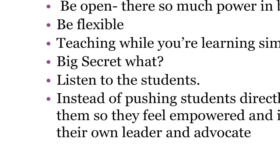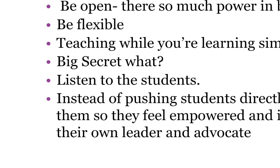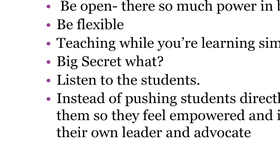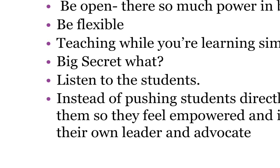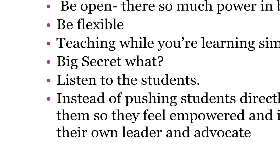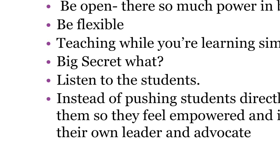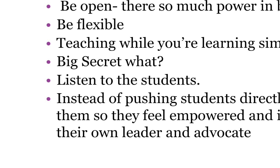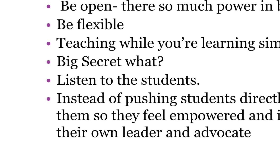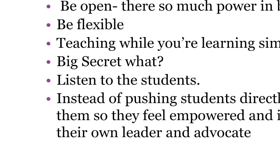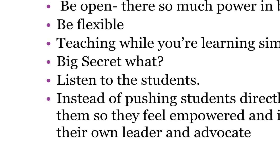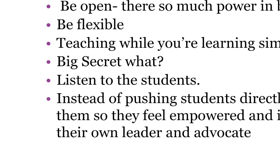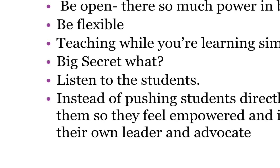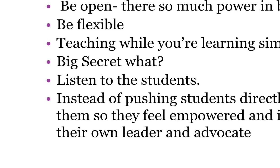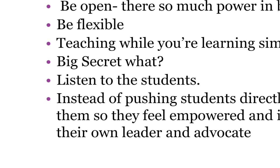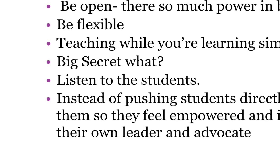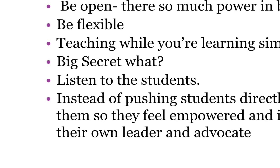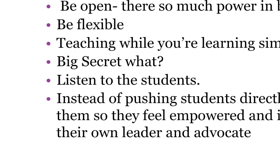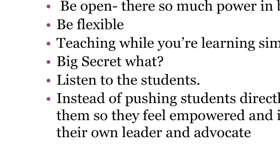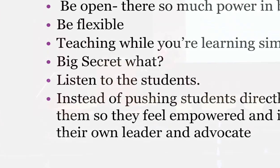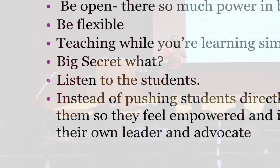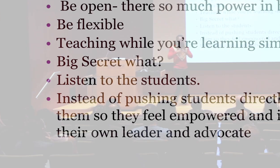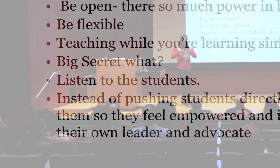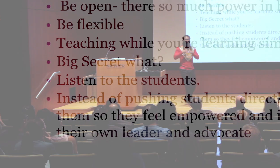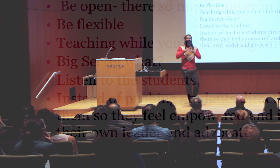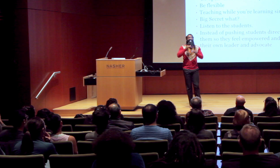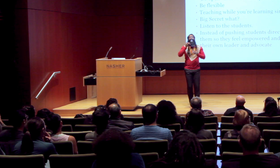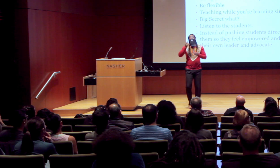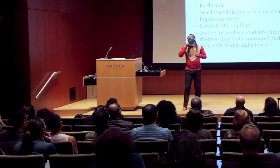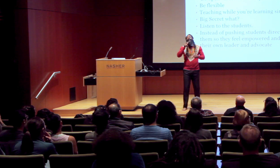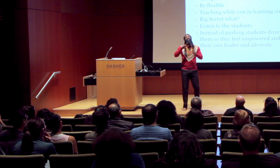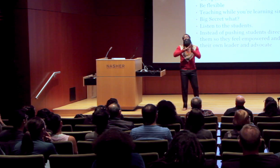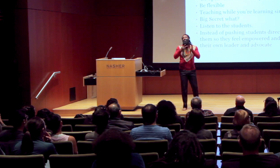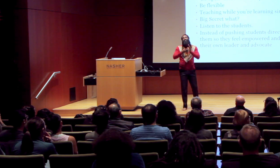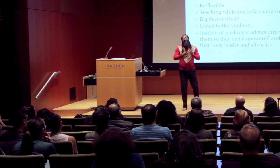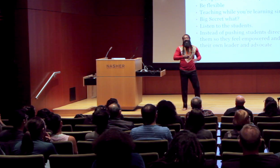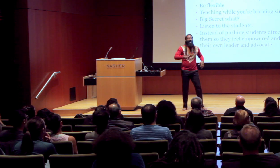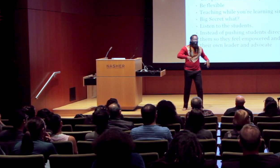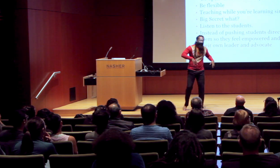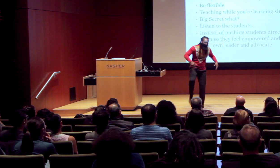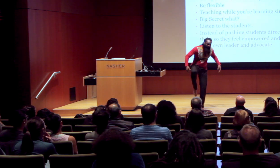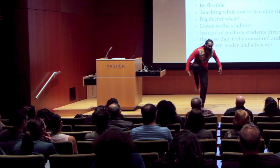Be open. Be open. Be flexible.